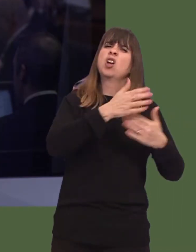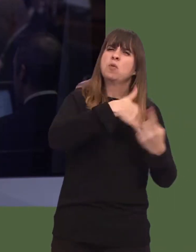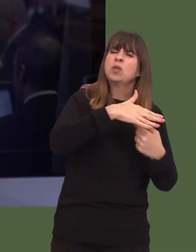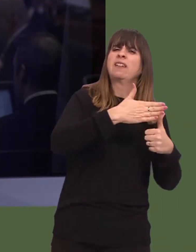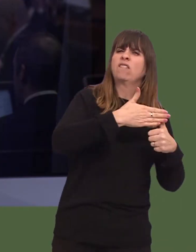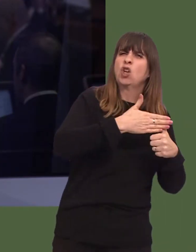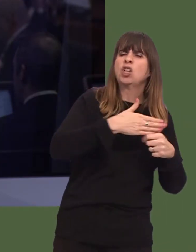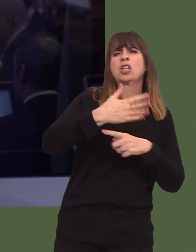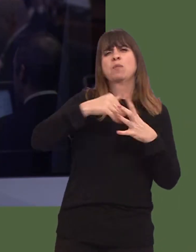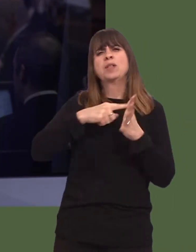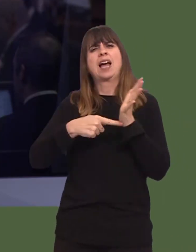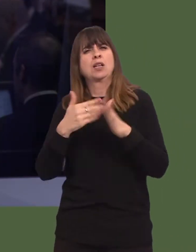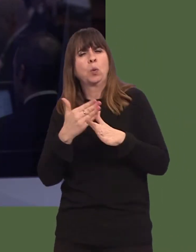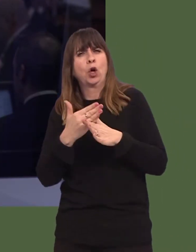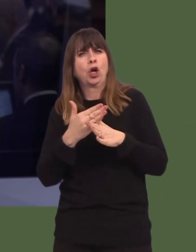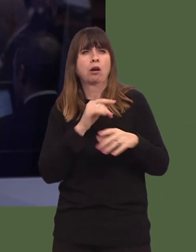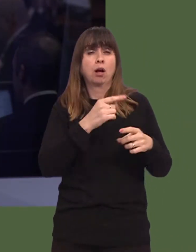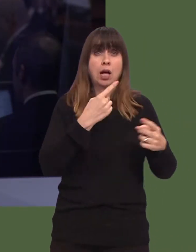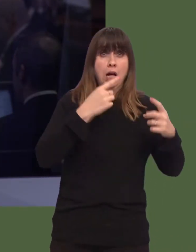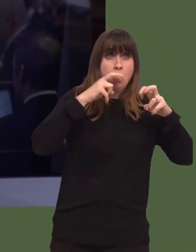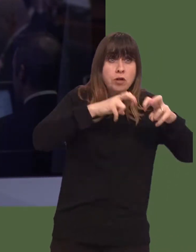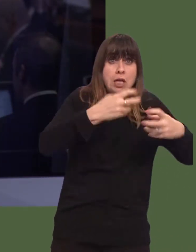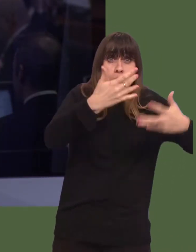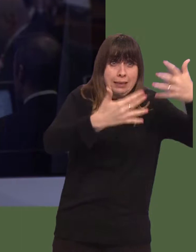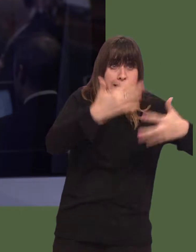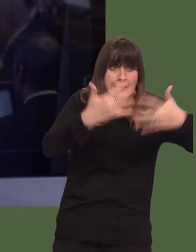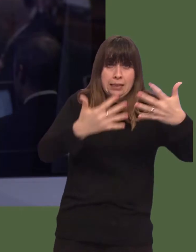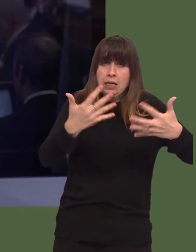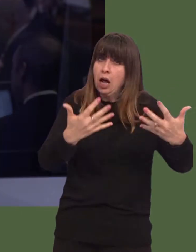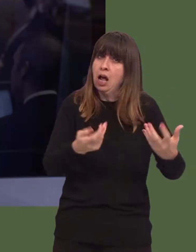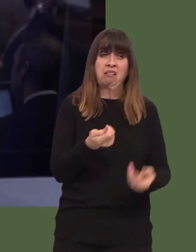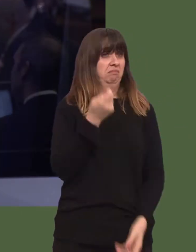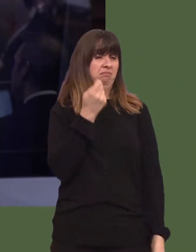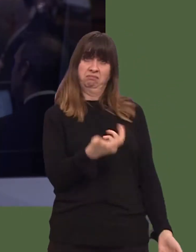for Work, the data and the lack of data is an emerging theme for your Government.